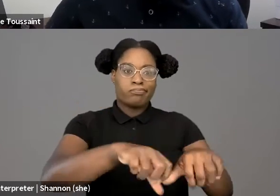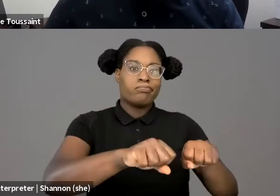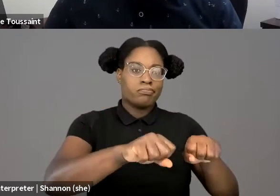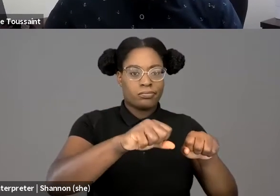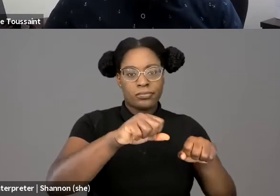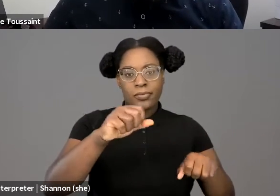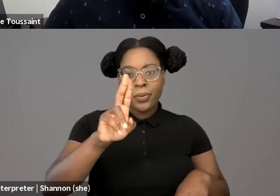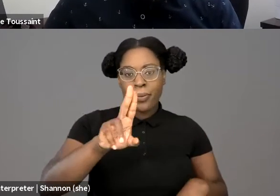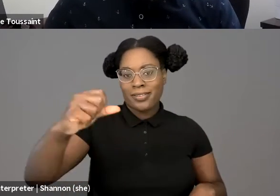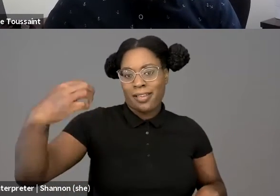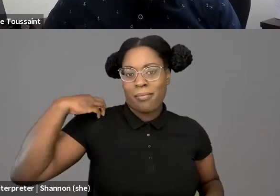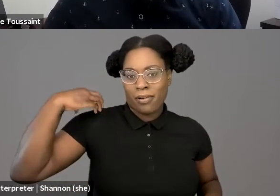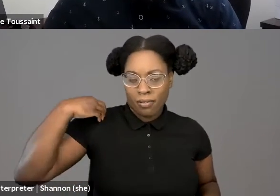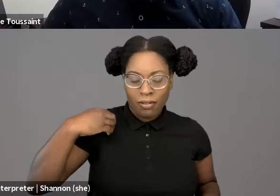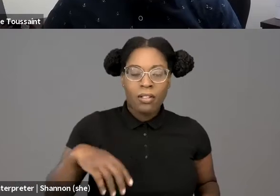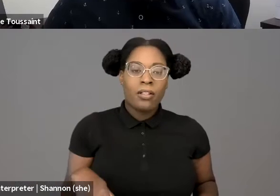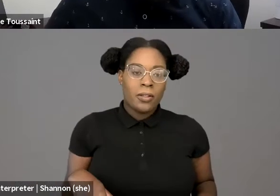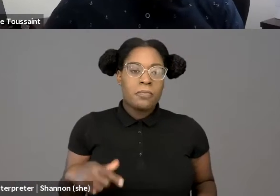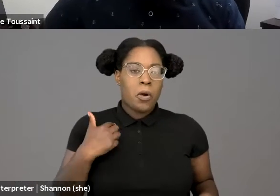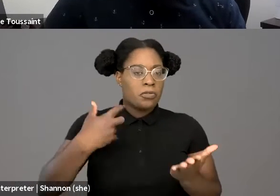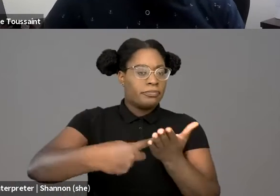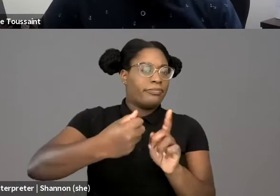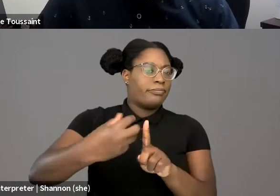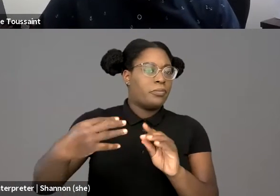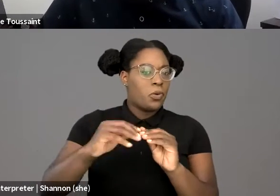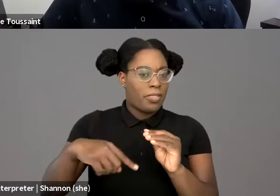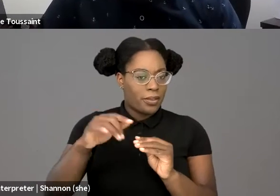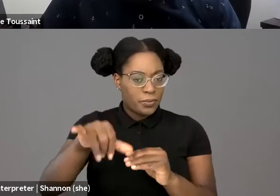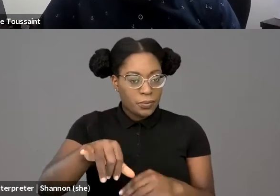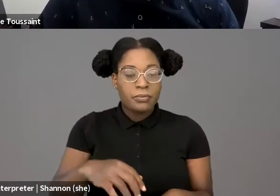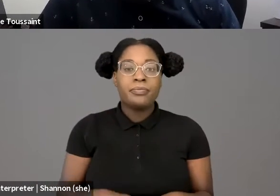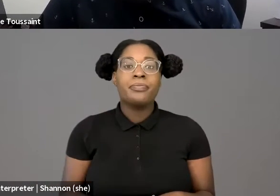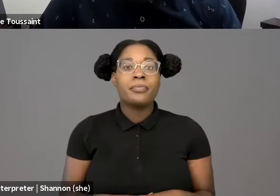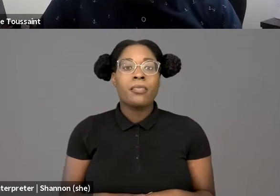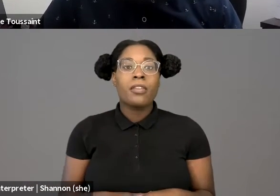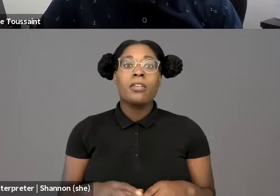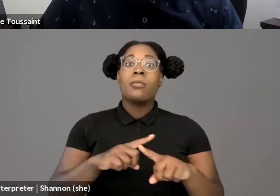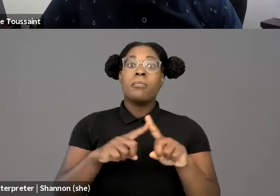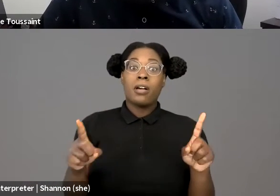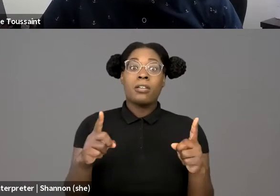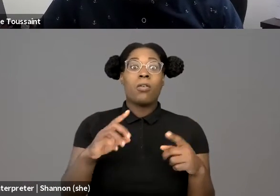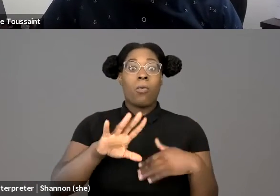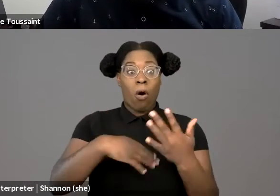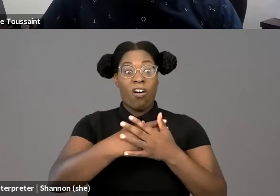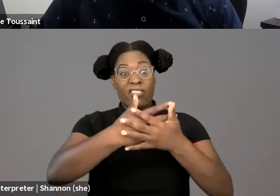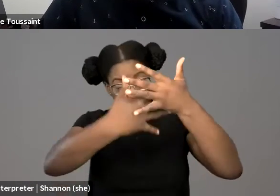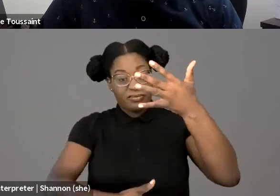But I will say the first step to thinking about all of these questions, at least for me, is thinking about the long game.